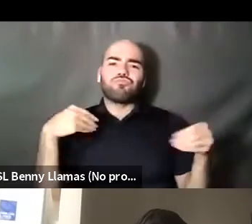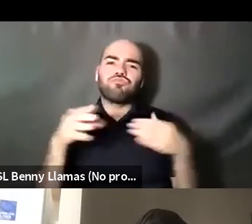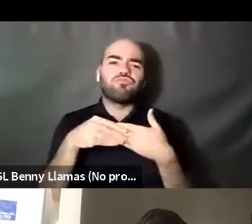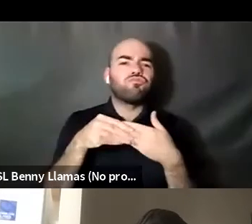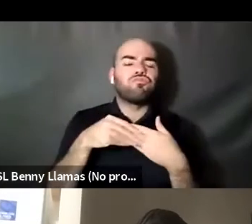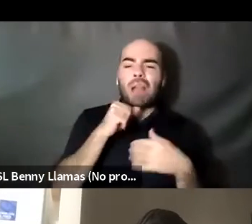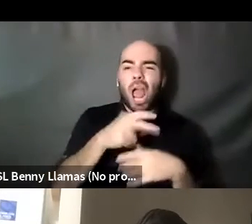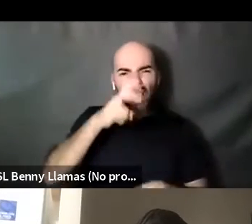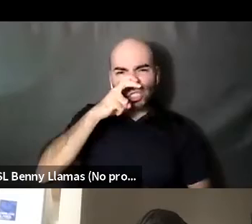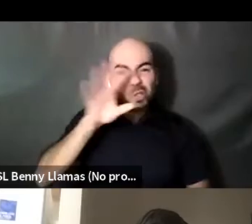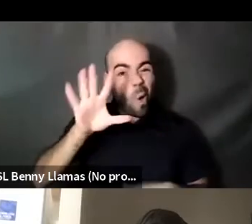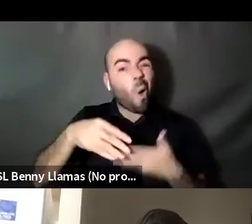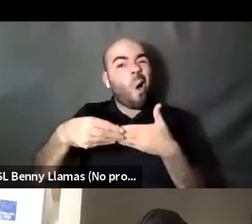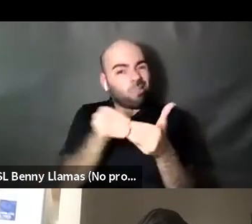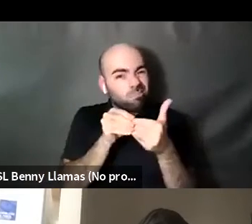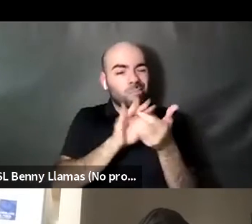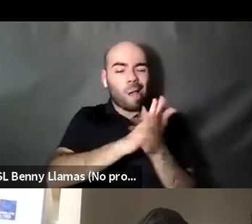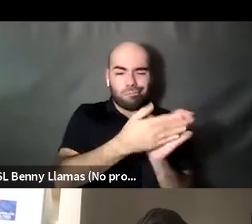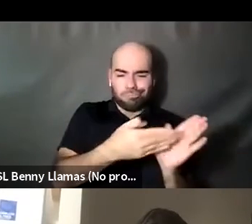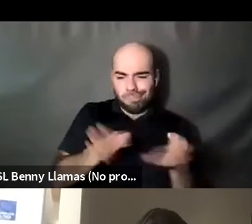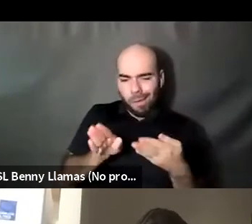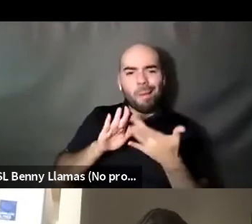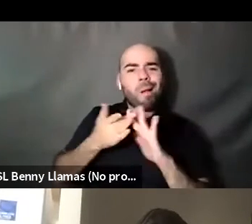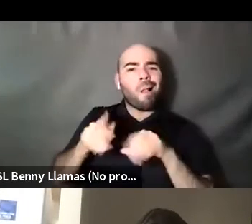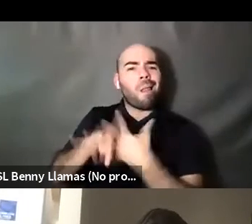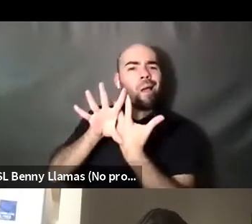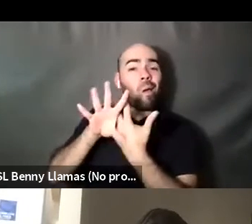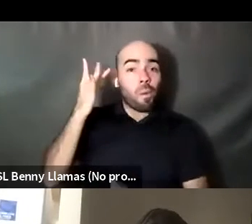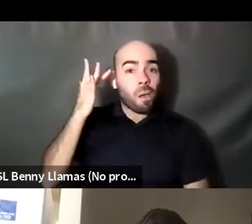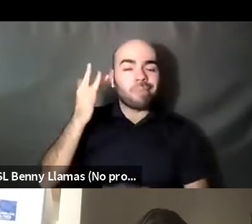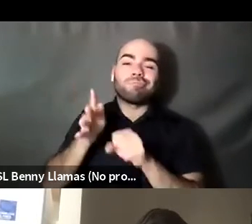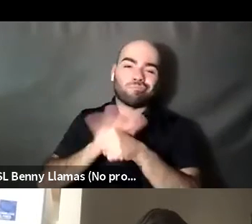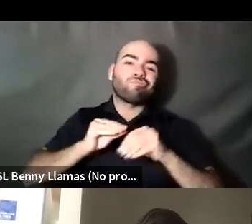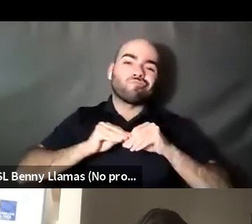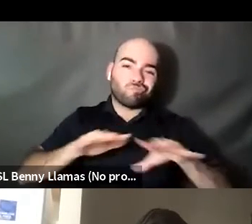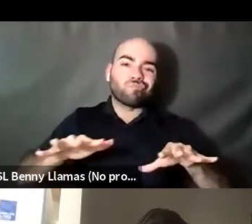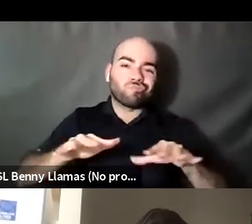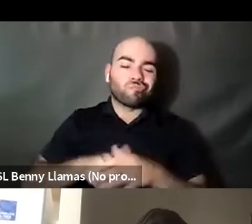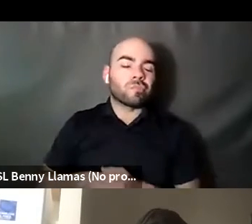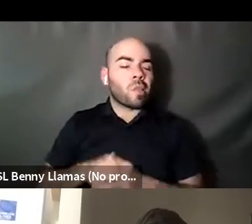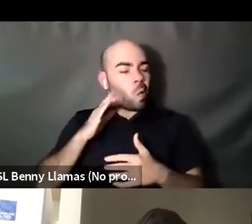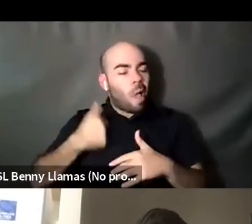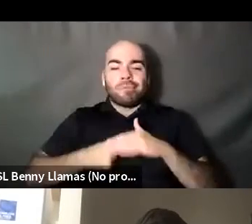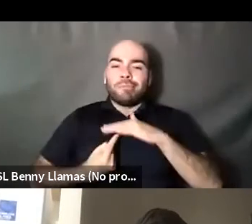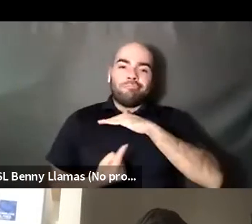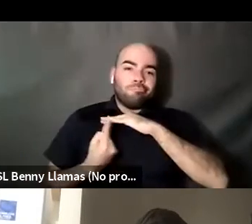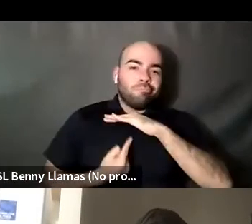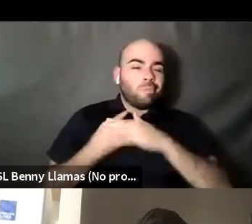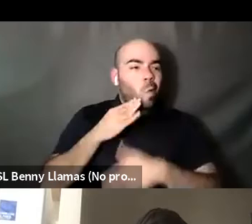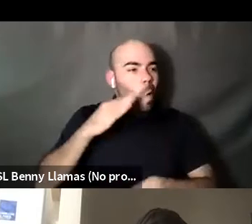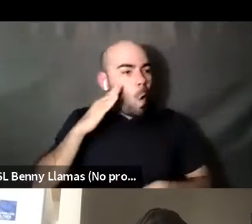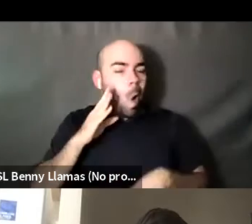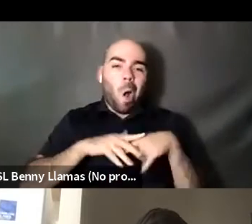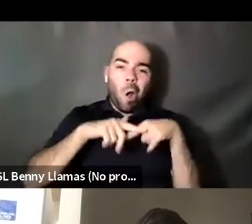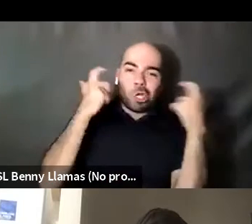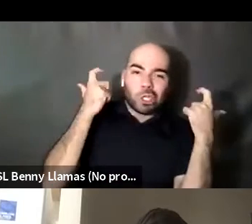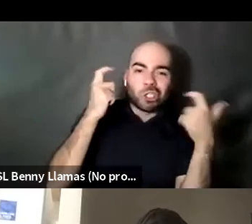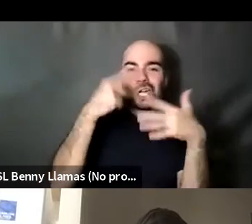Kenyon Farrow (he/him/his): Lit fest. This year due to coven 19 and the various shelter in place, stay at home mass where and shit. We all up to these days.